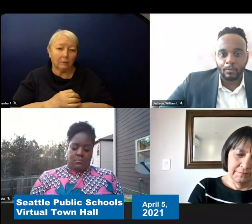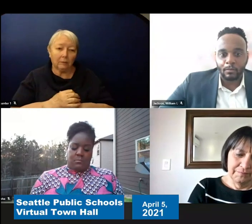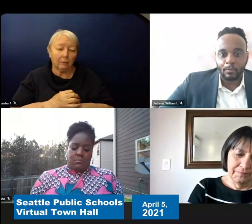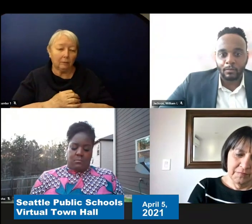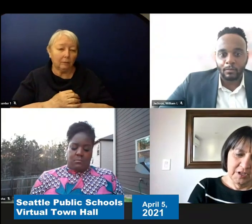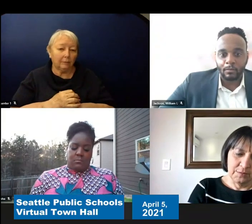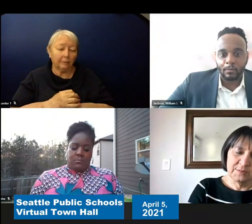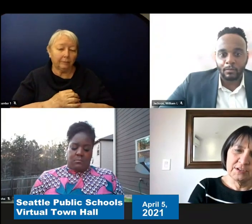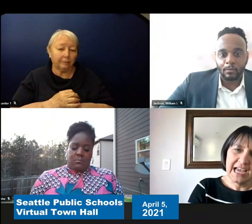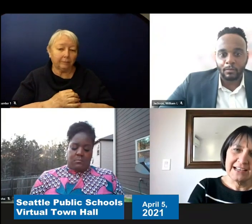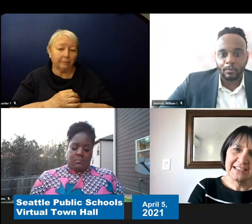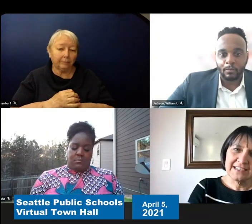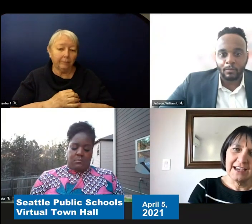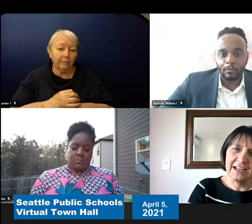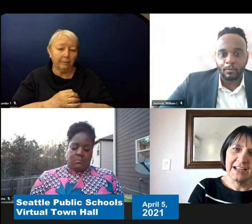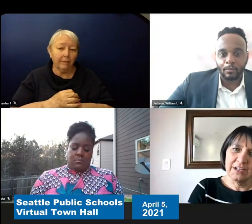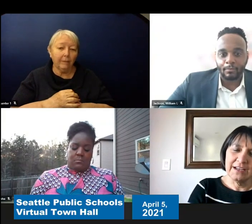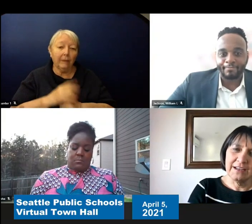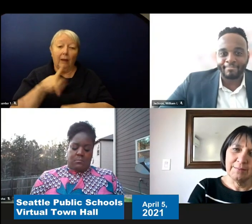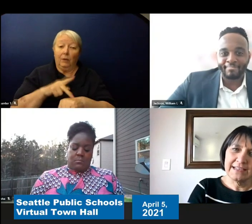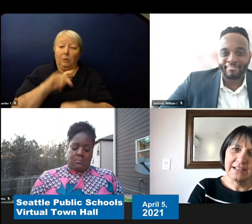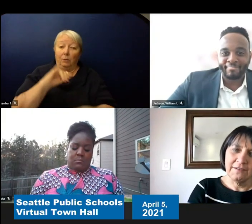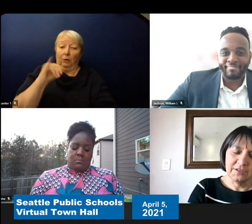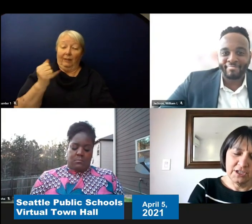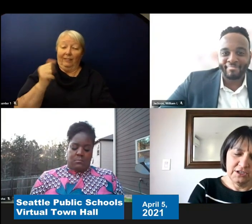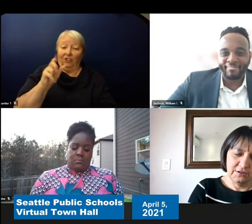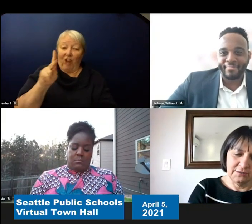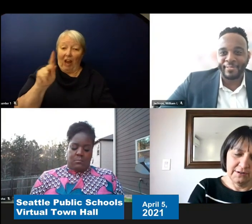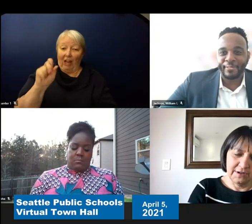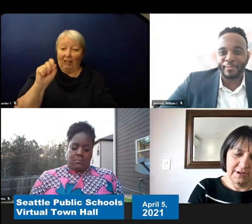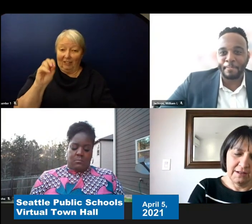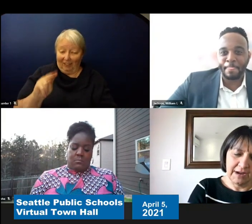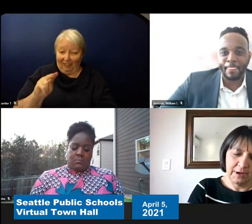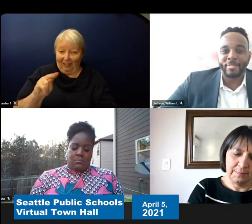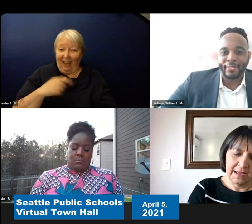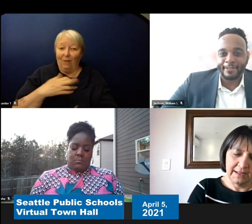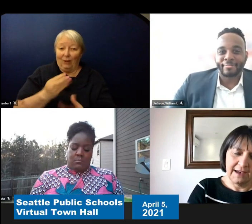you know Principal Jackson I kind of want to pass it off to you. I'll wrap up after you.